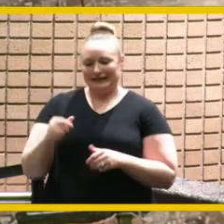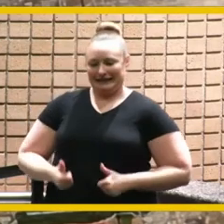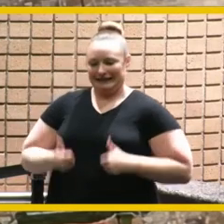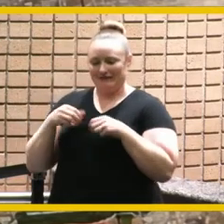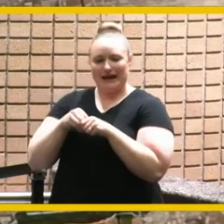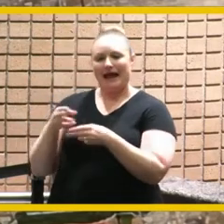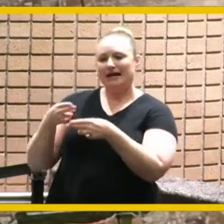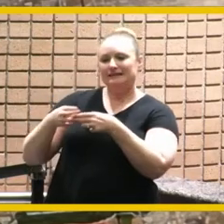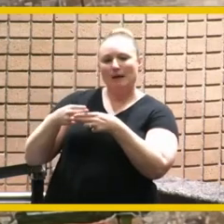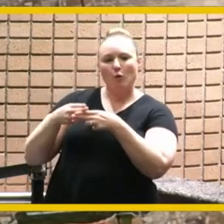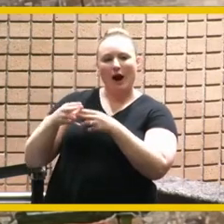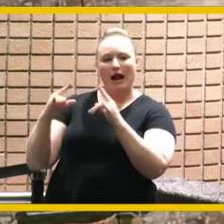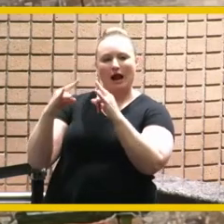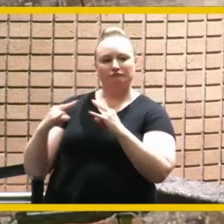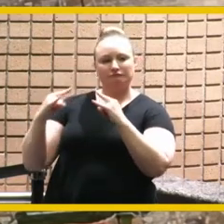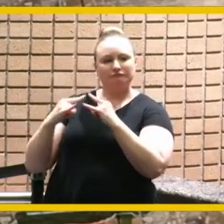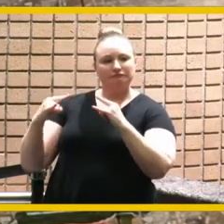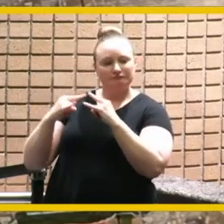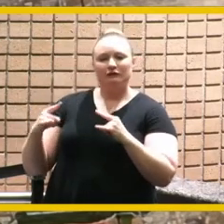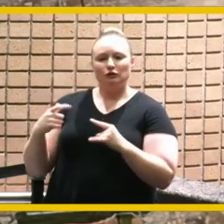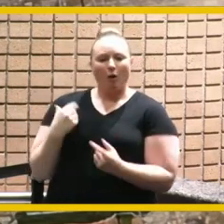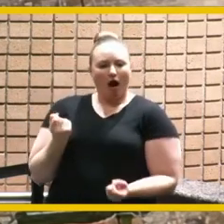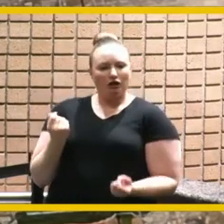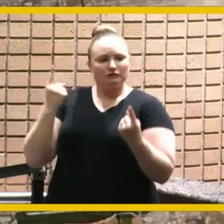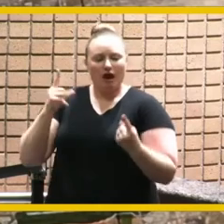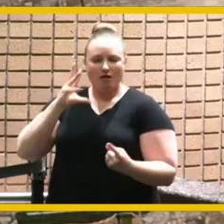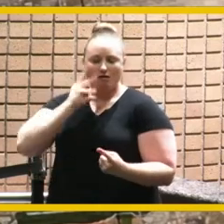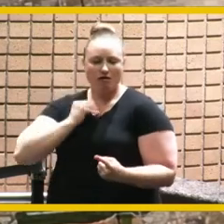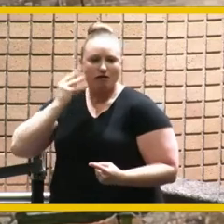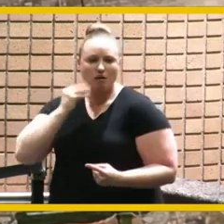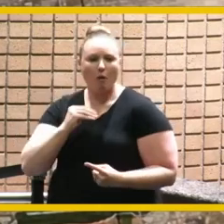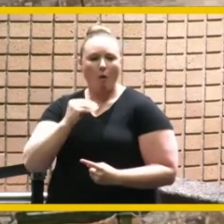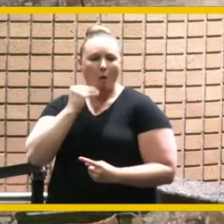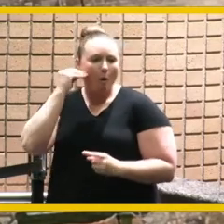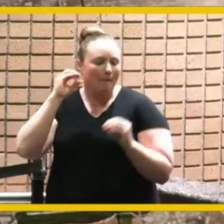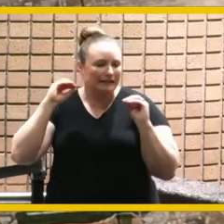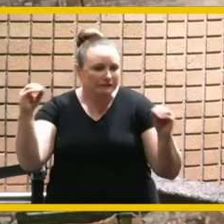to understand the issue of homeland homelessness and bring better attention and awareness to that